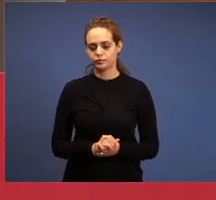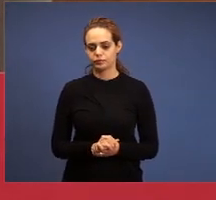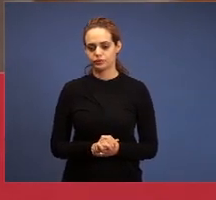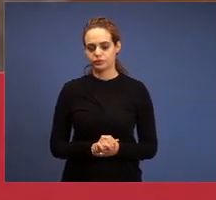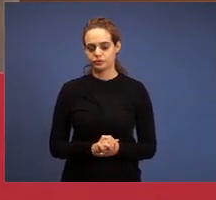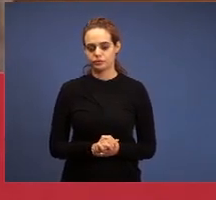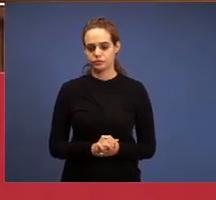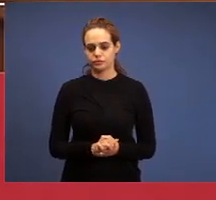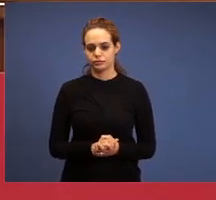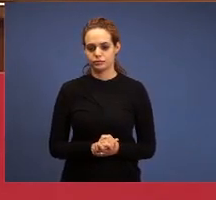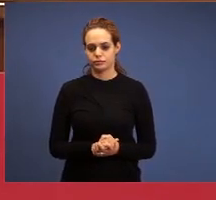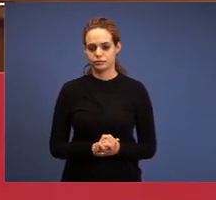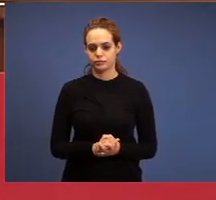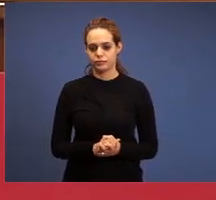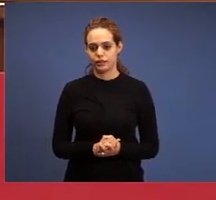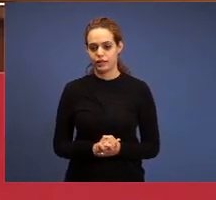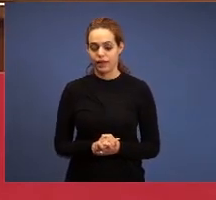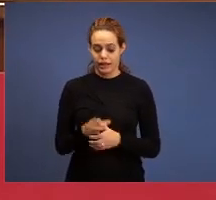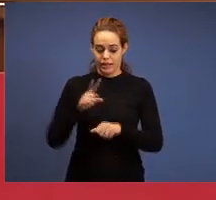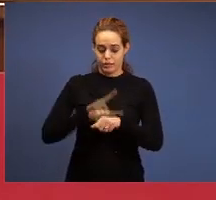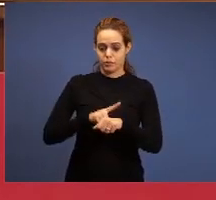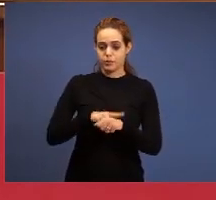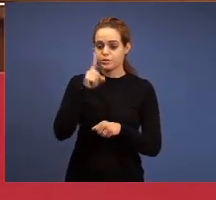waiting to kill him and he passes by hiding.